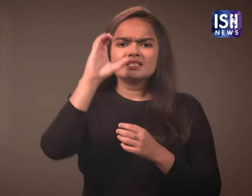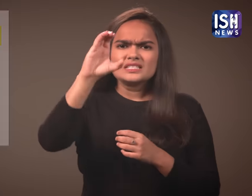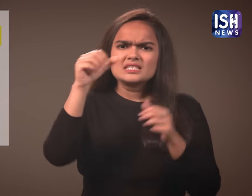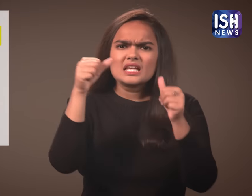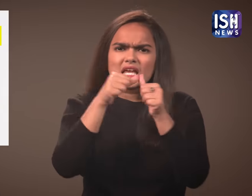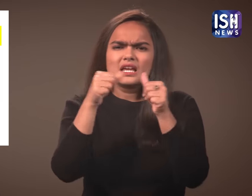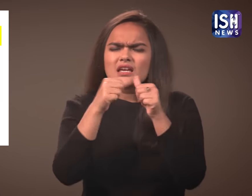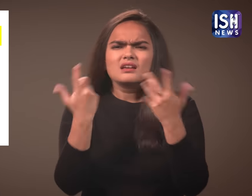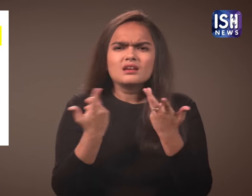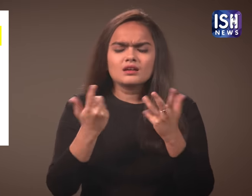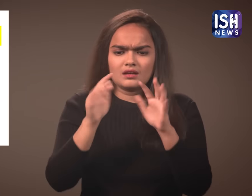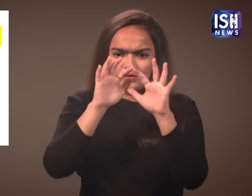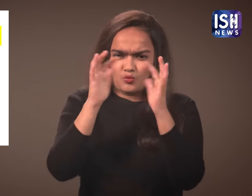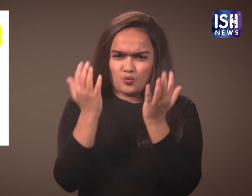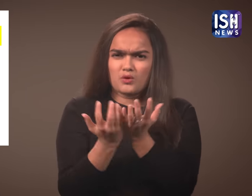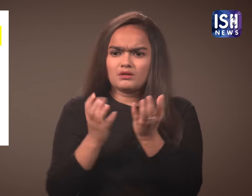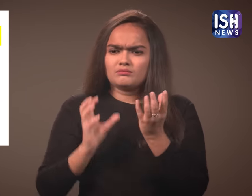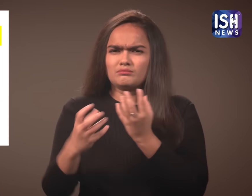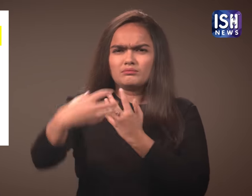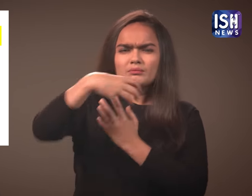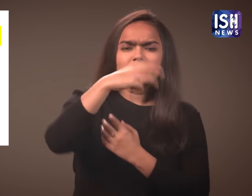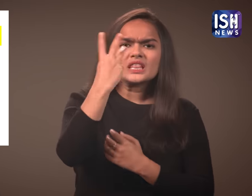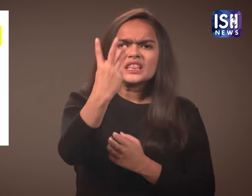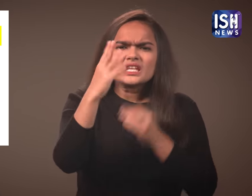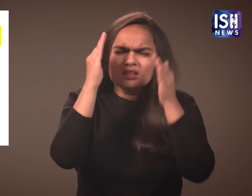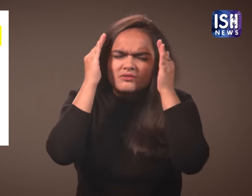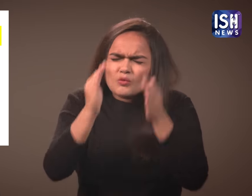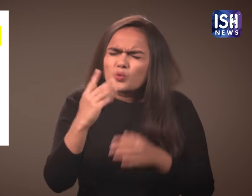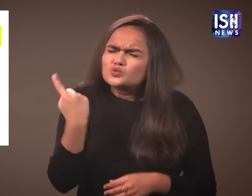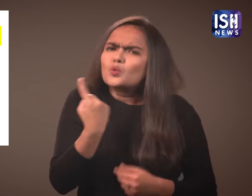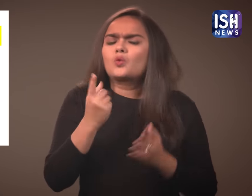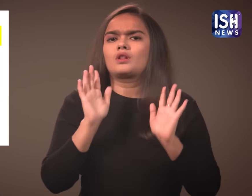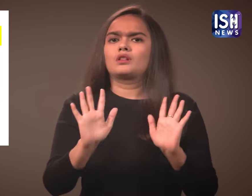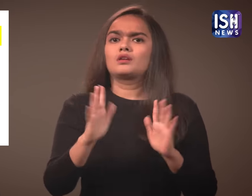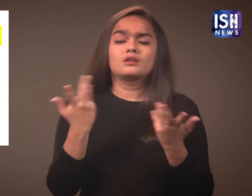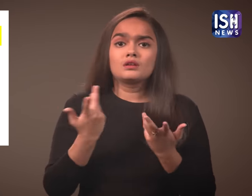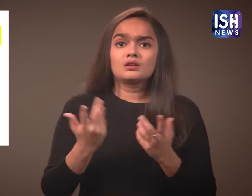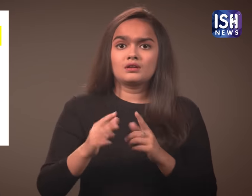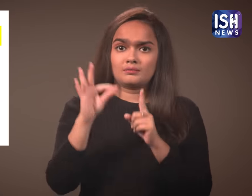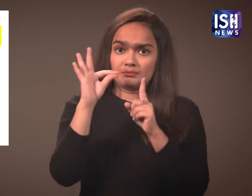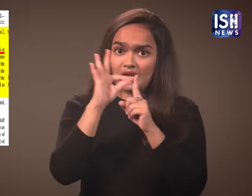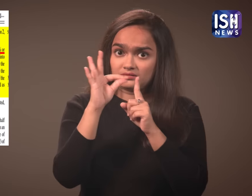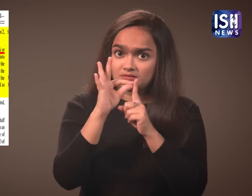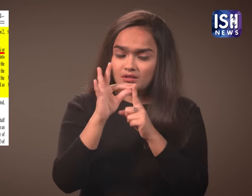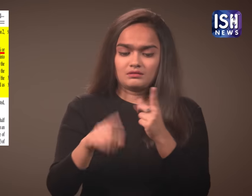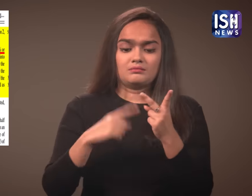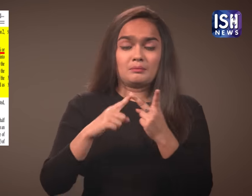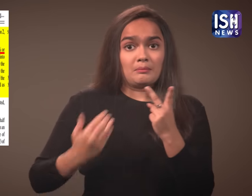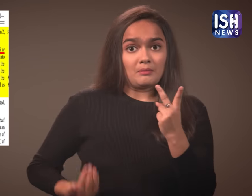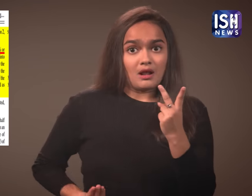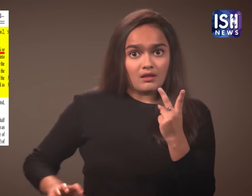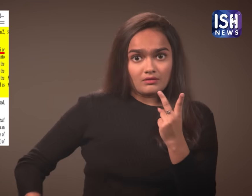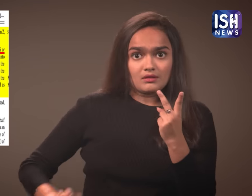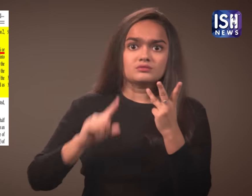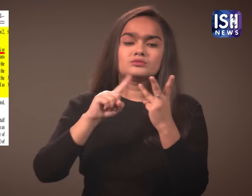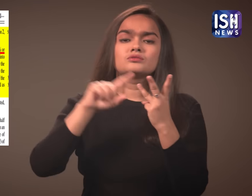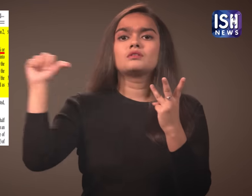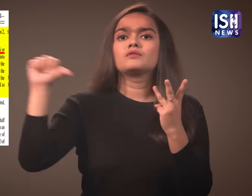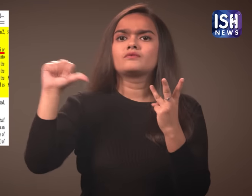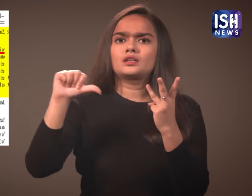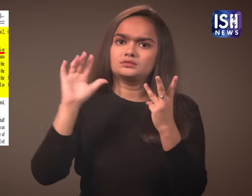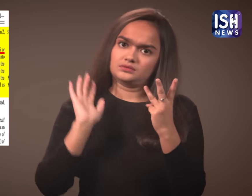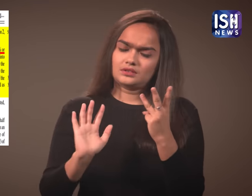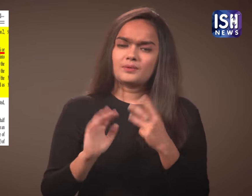The CAA focuses on three countries, which are Pakistan, Bangladesh & Afghanistan.